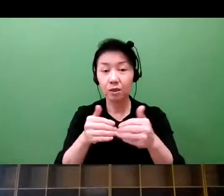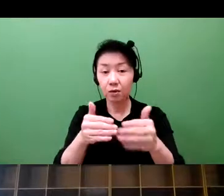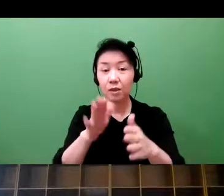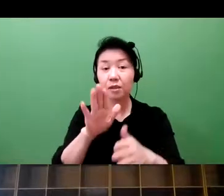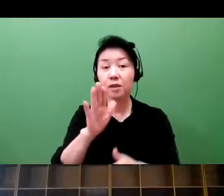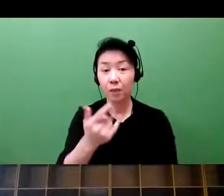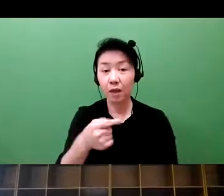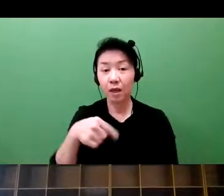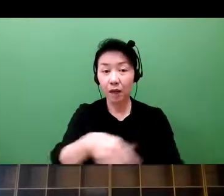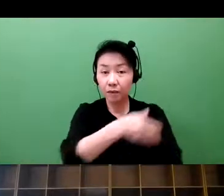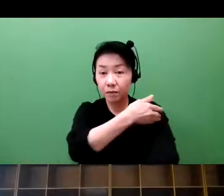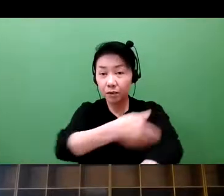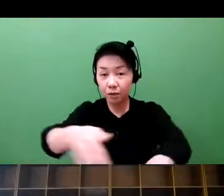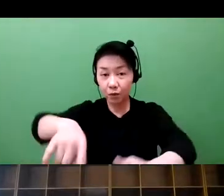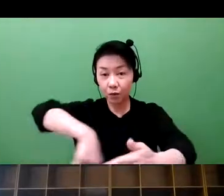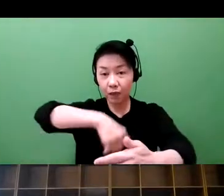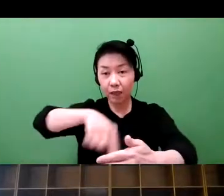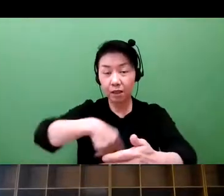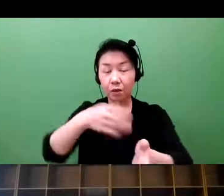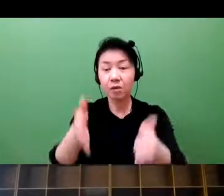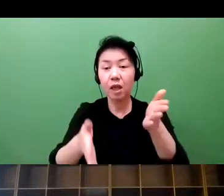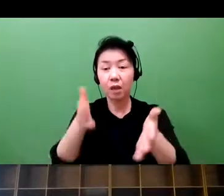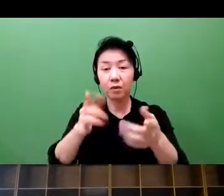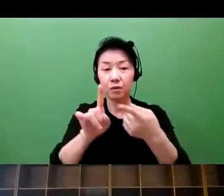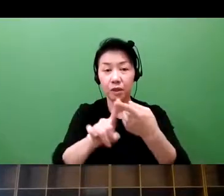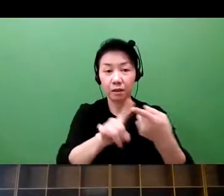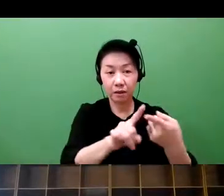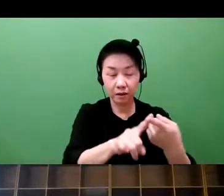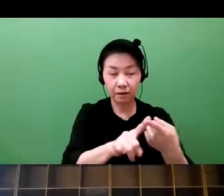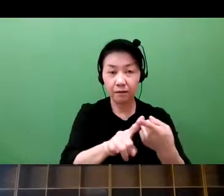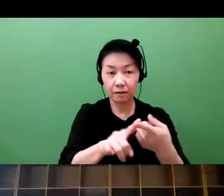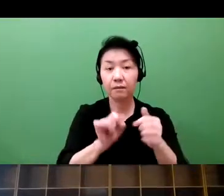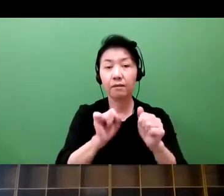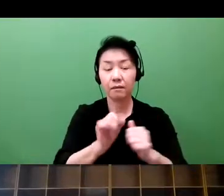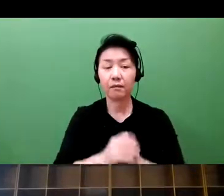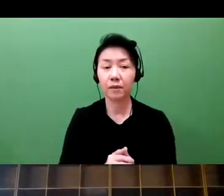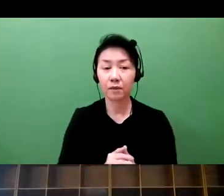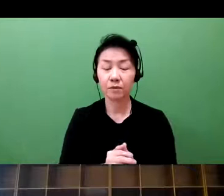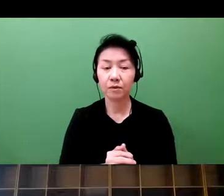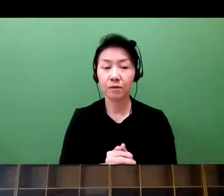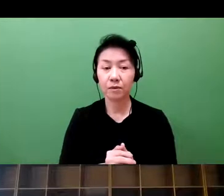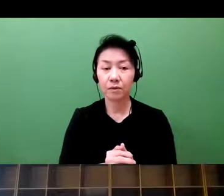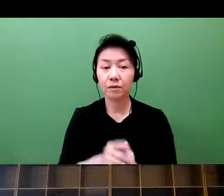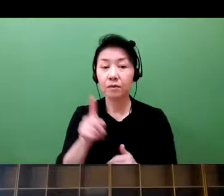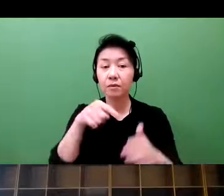on health care because of the mission that we have upheld.